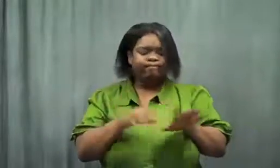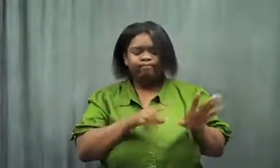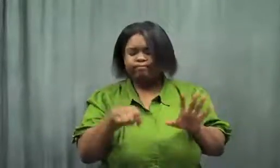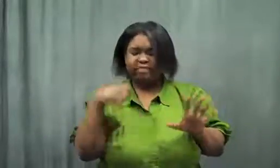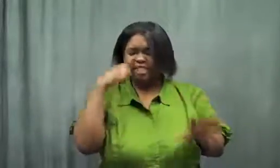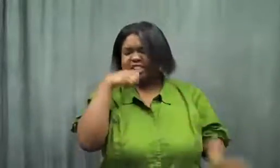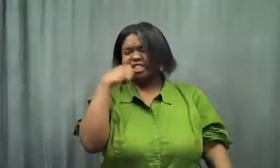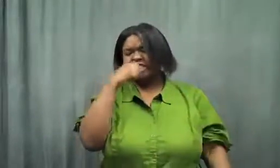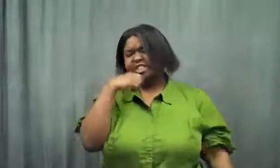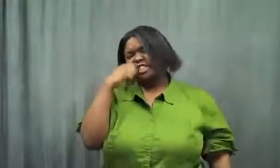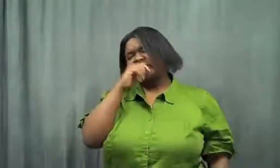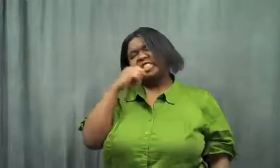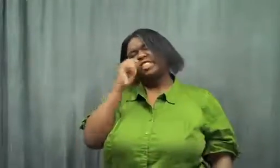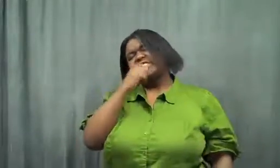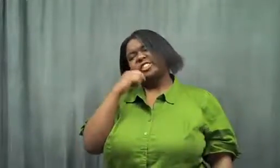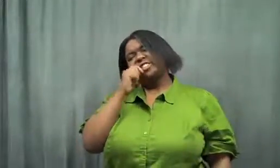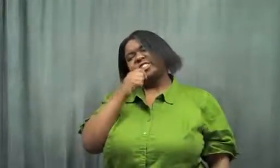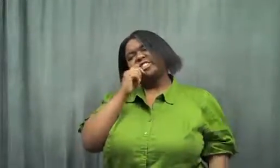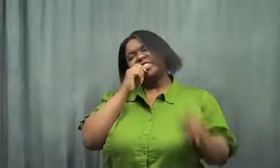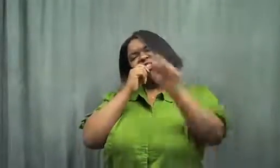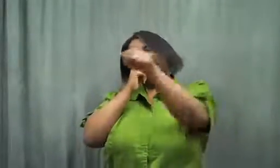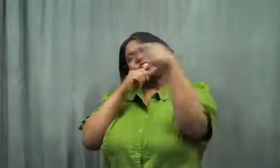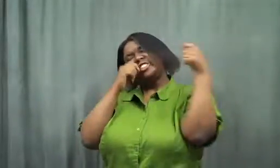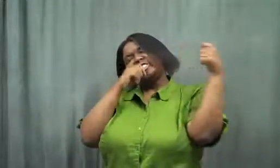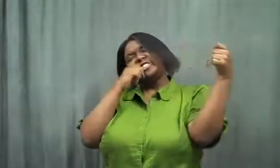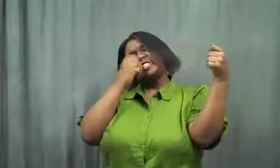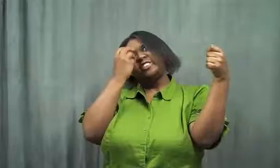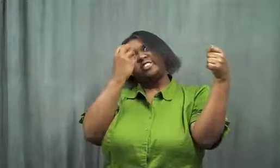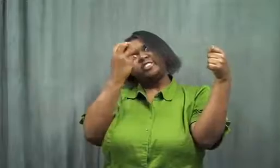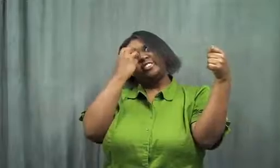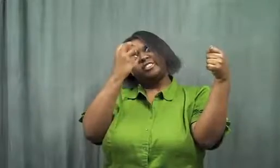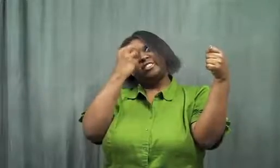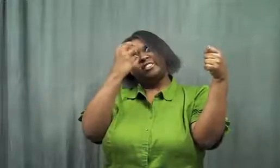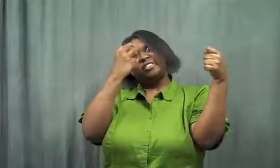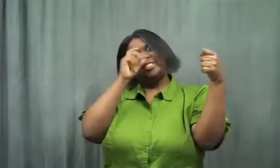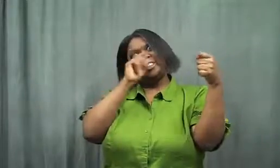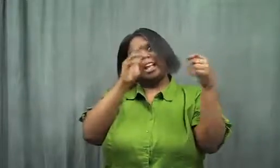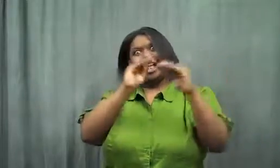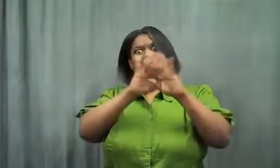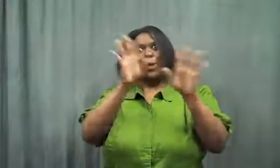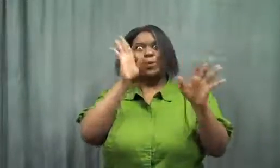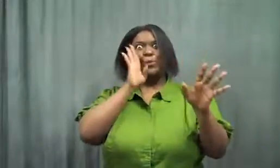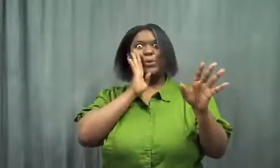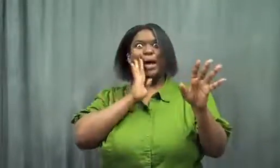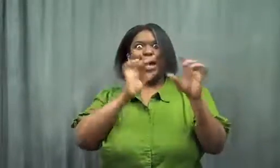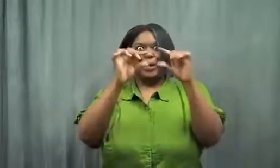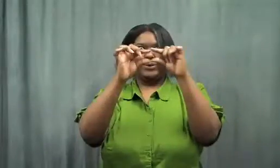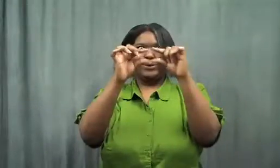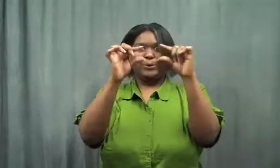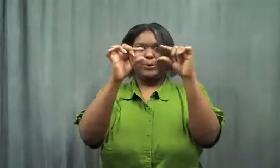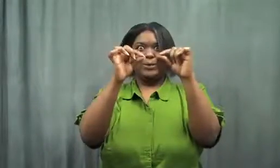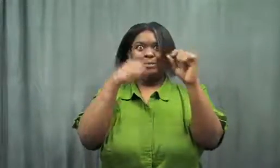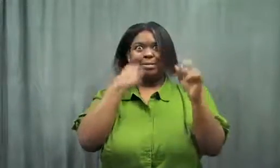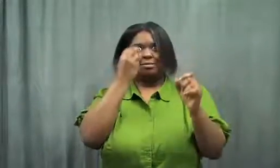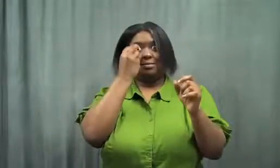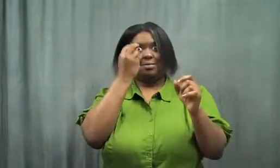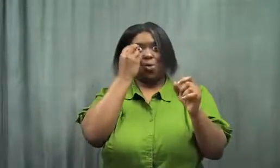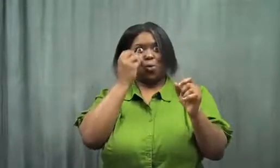I'm brushing my teeth, and I open the medicine cabinet. I spotted some light brown squares.